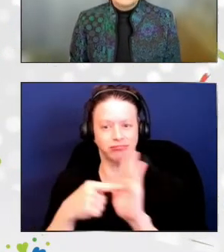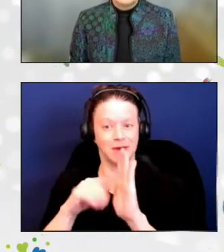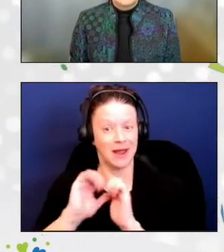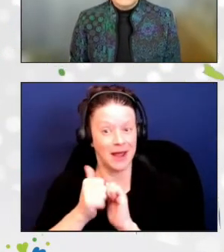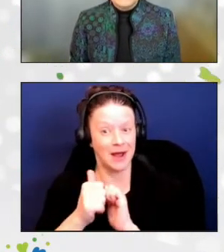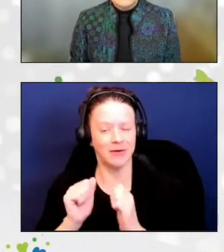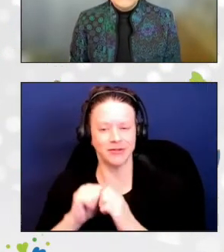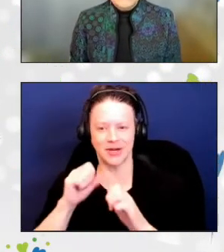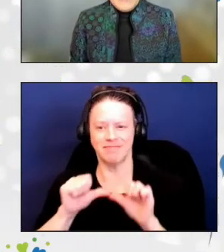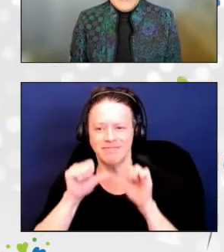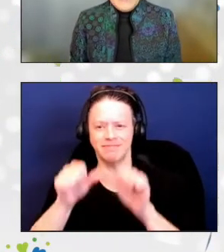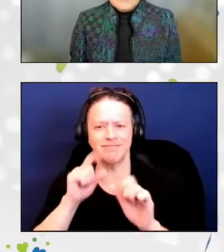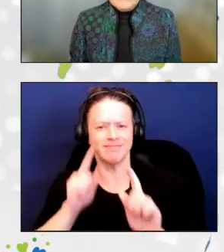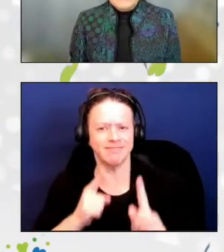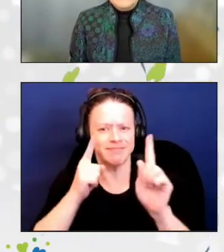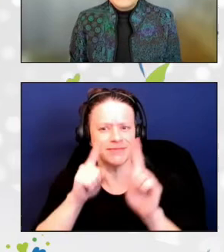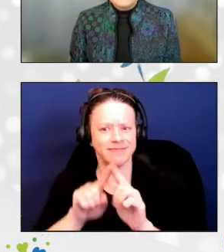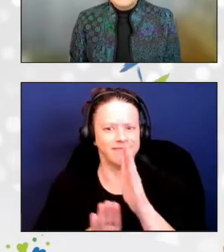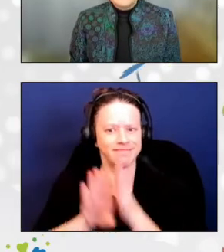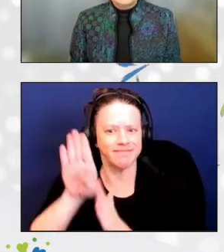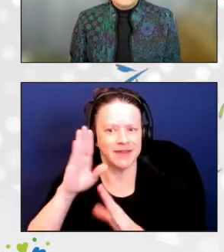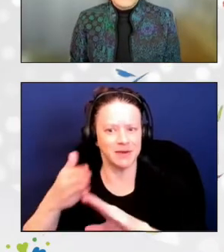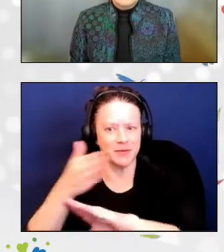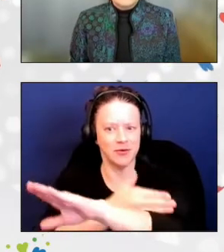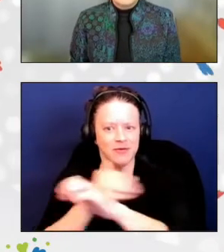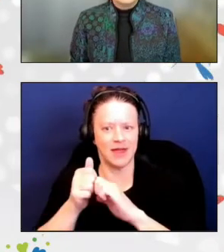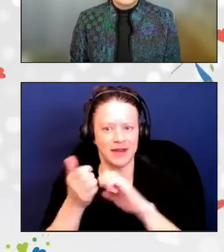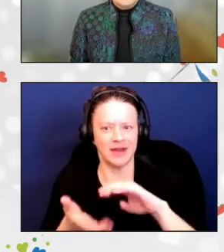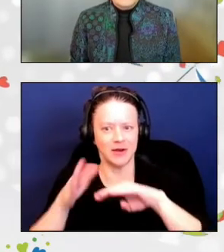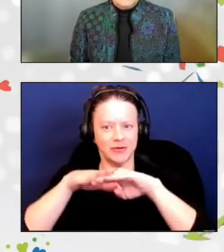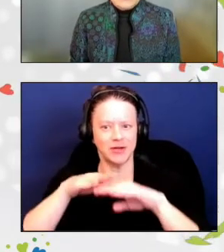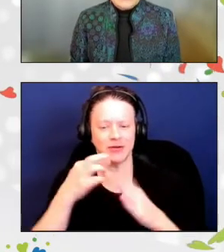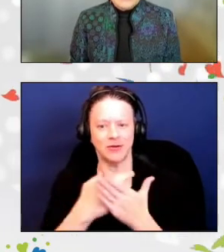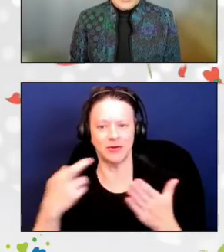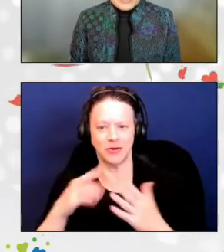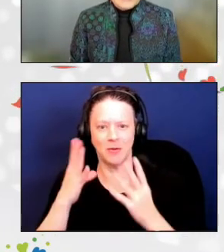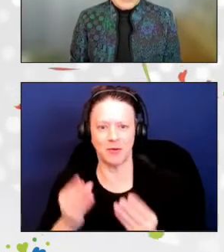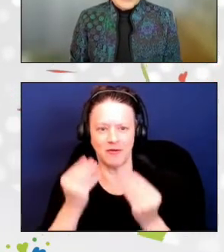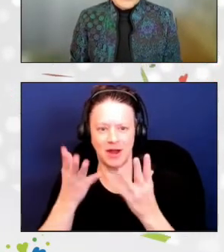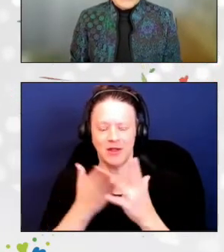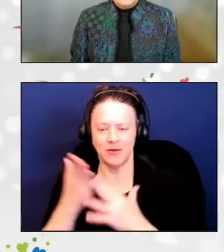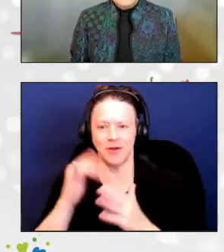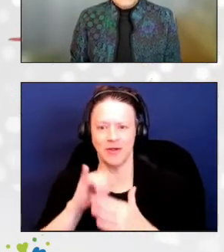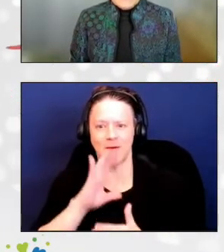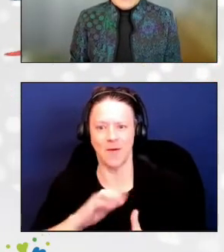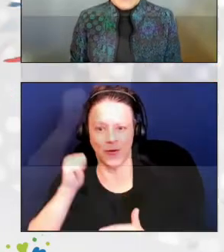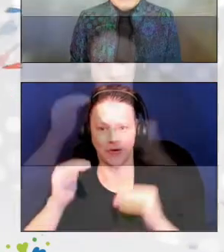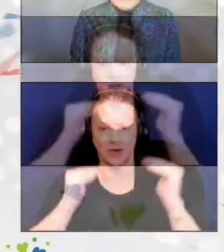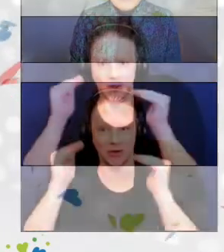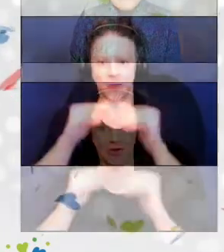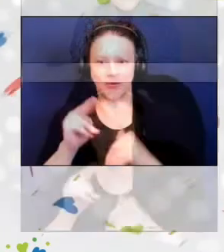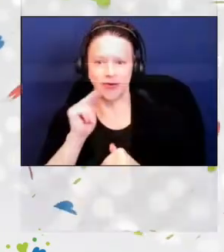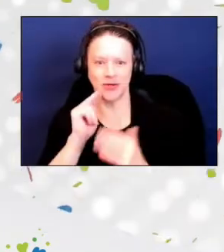to improve and increase resources provided through the Older Adult Nutrition Program in her state.